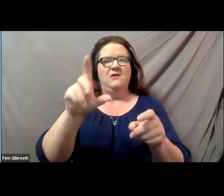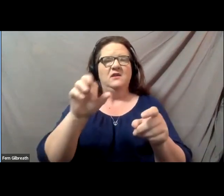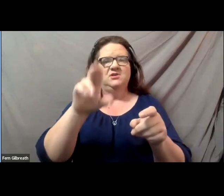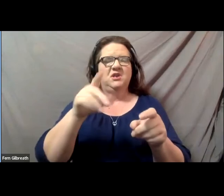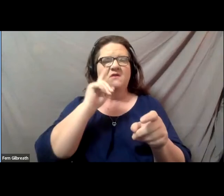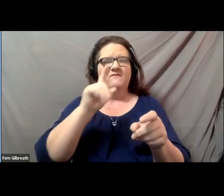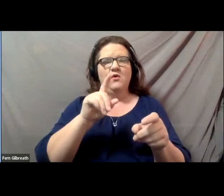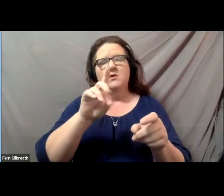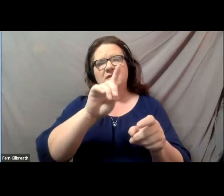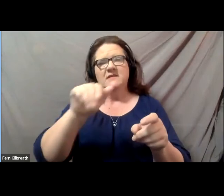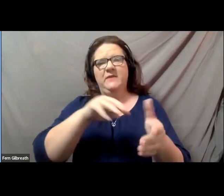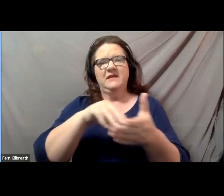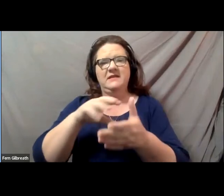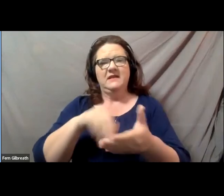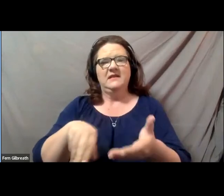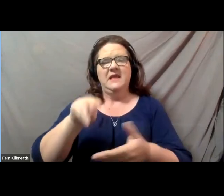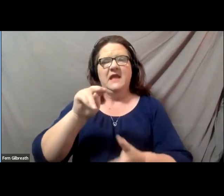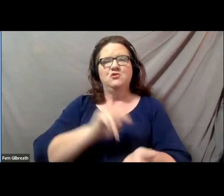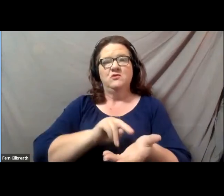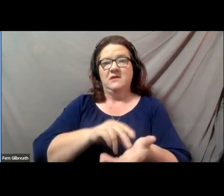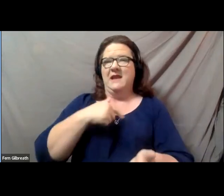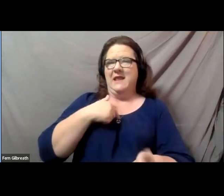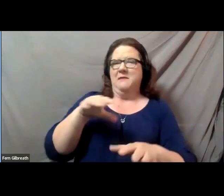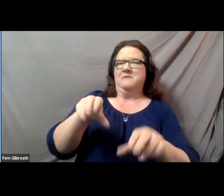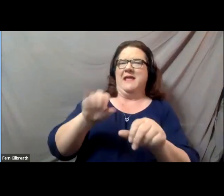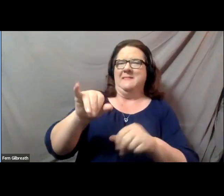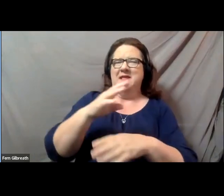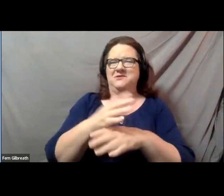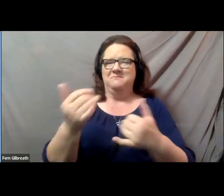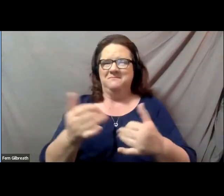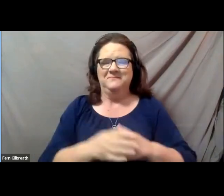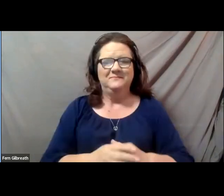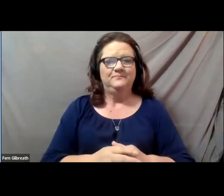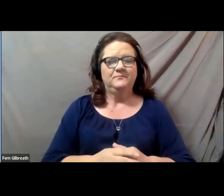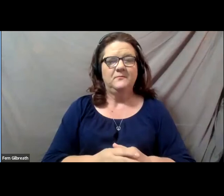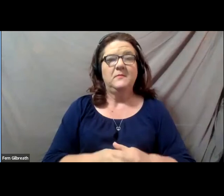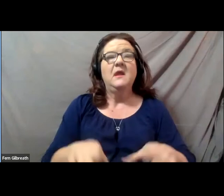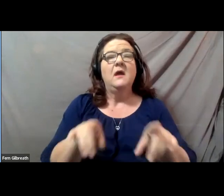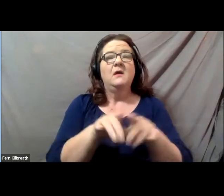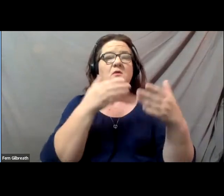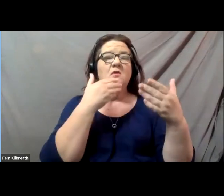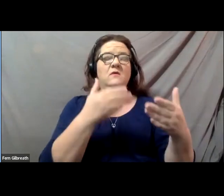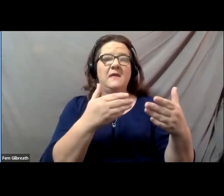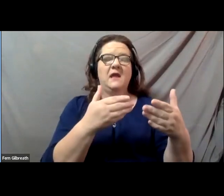and it's my pleasure to be sitting in that chair at this time. I'd also like to thank the Regents of the University of California